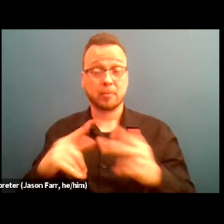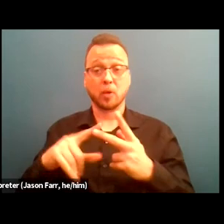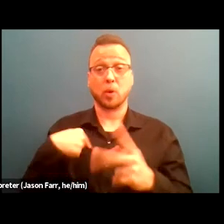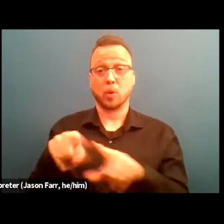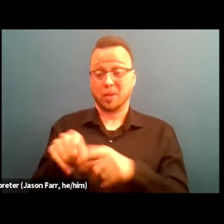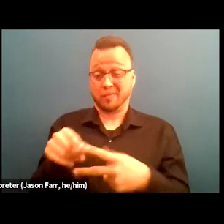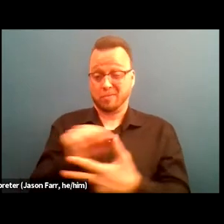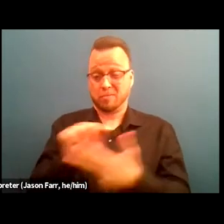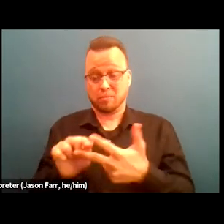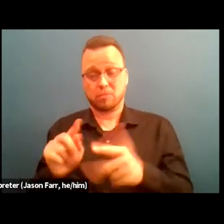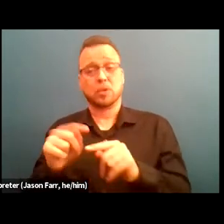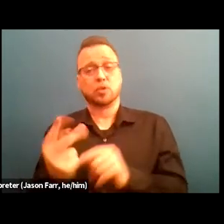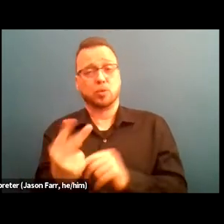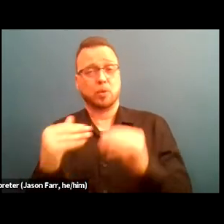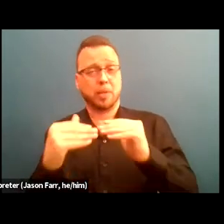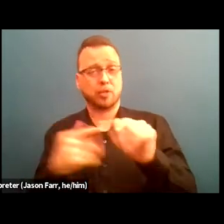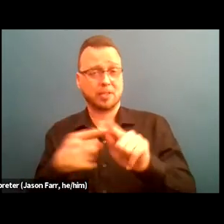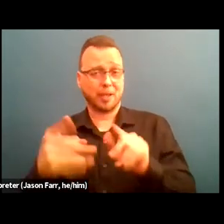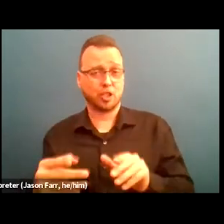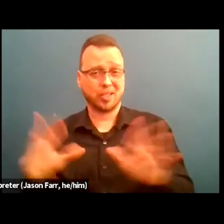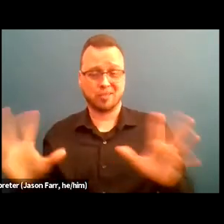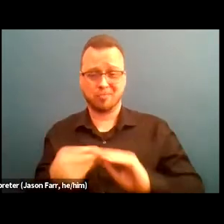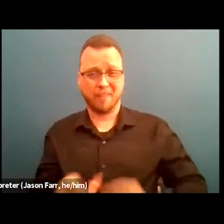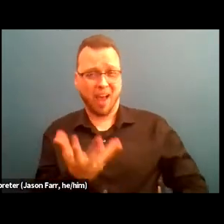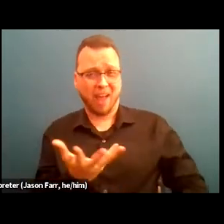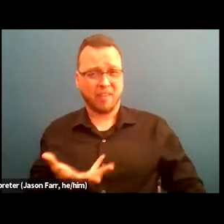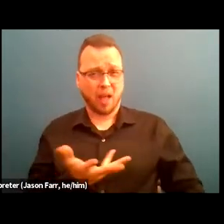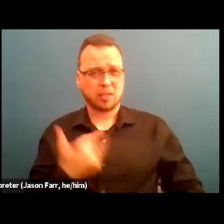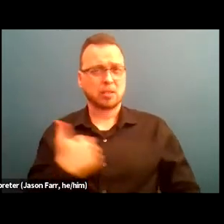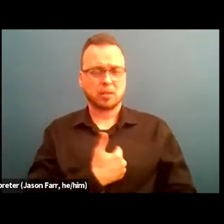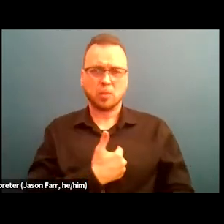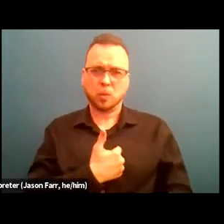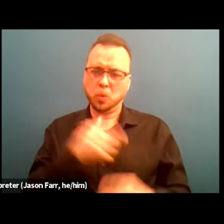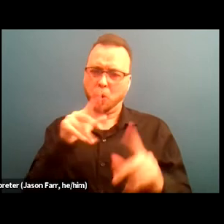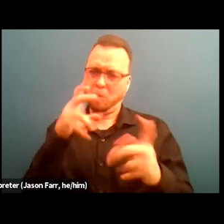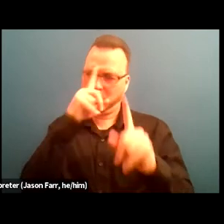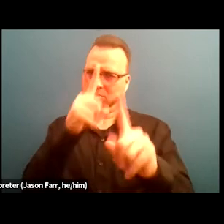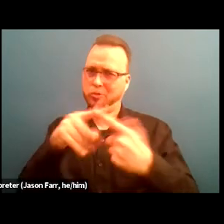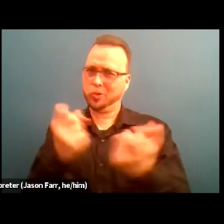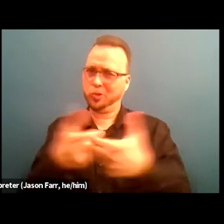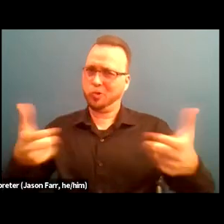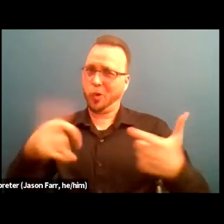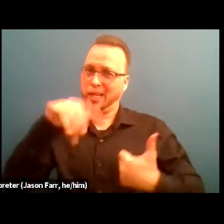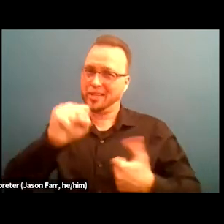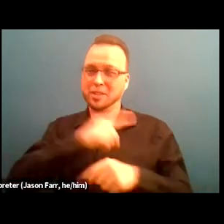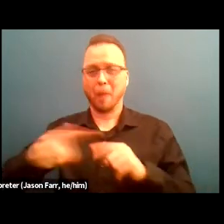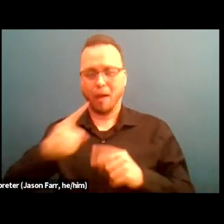So there's a team of five us we're looking to grow, but between us five, we do a lot of work. We we're able to delegate the work.